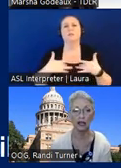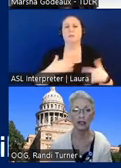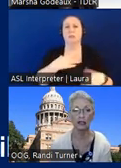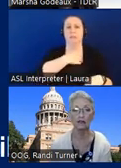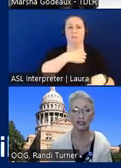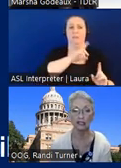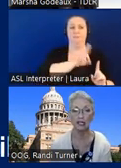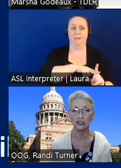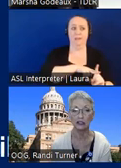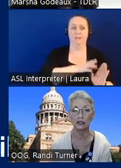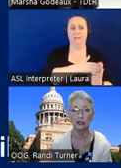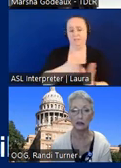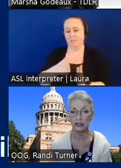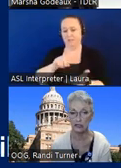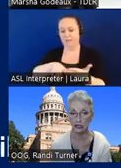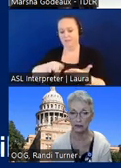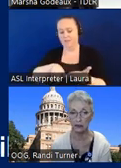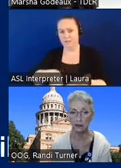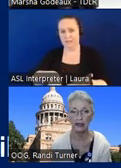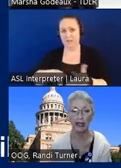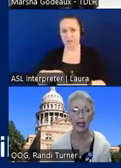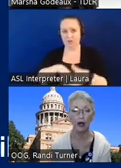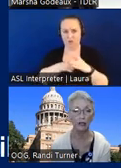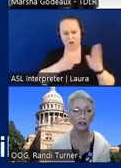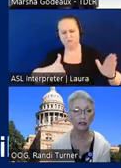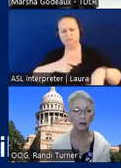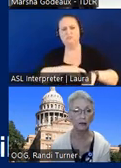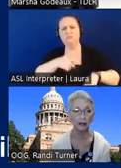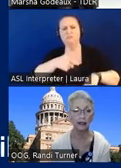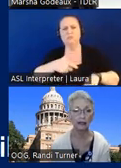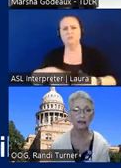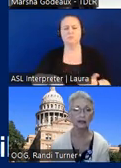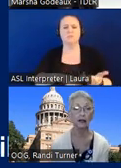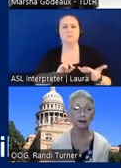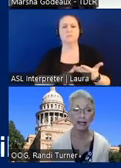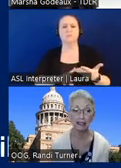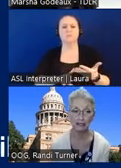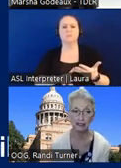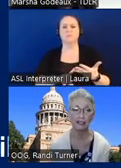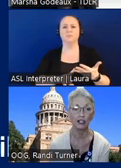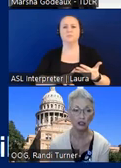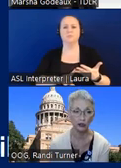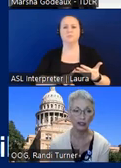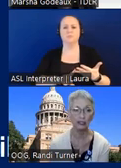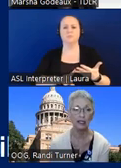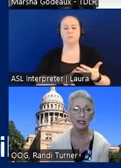and an investigation commencing how is the complaint complainant included